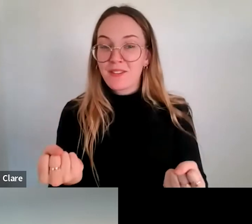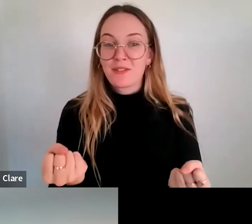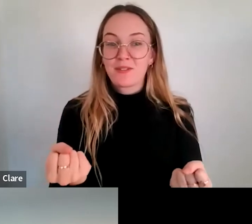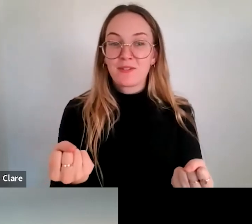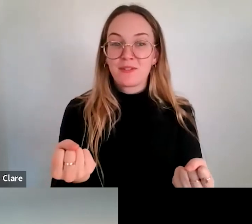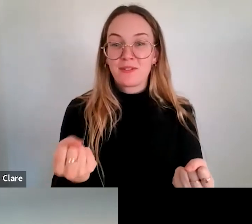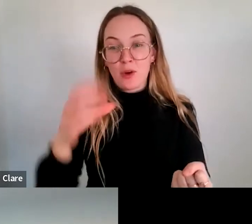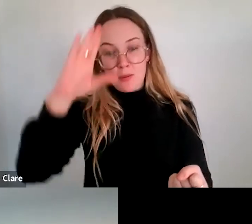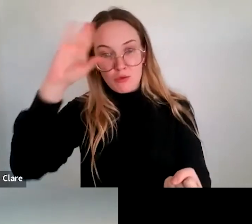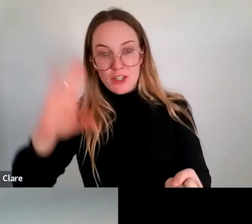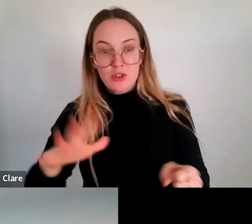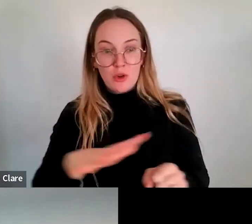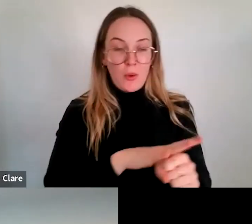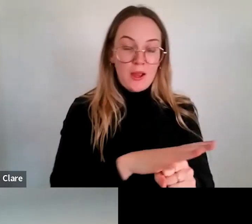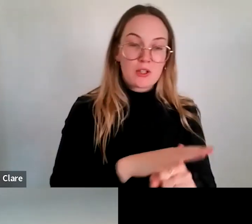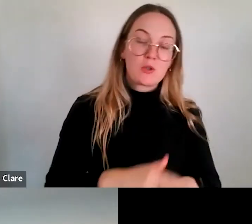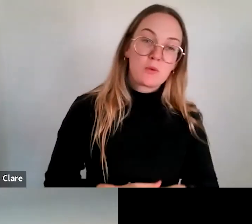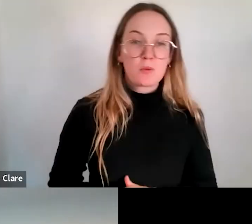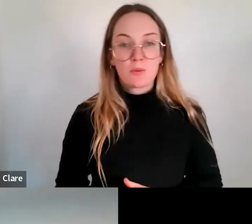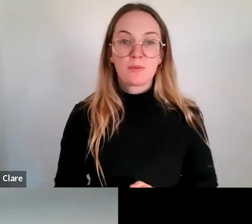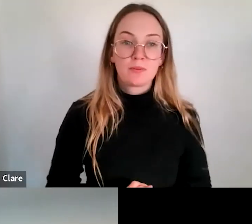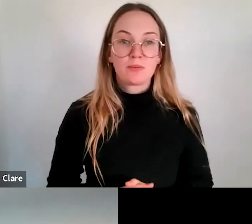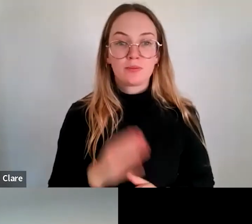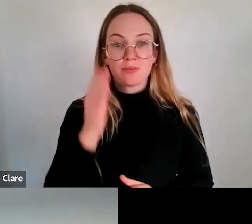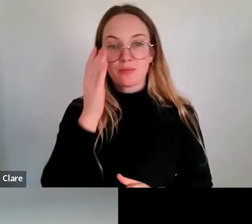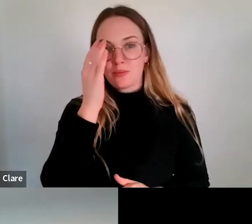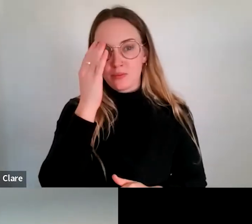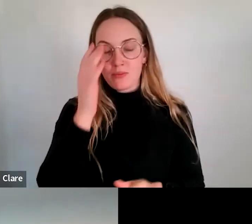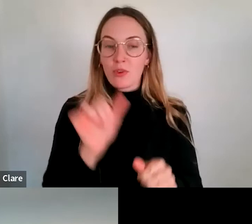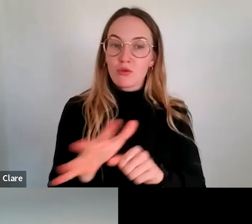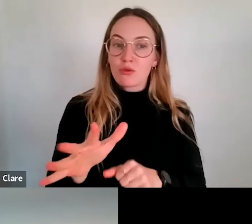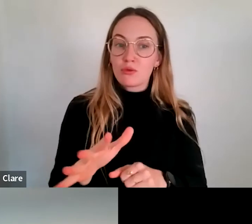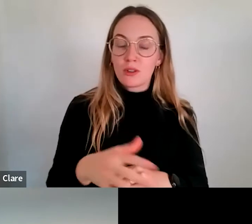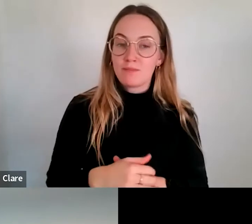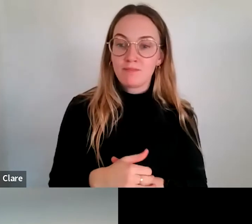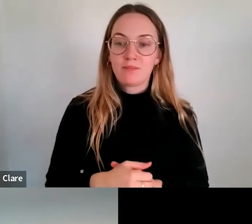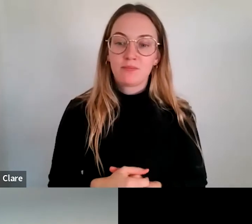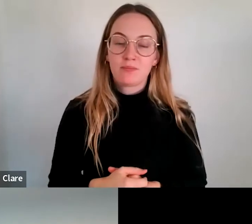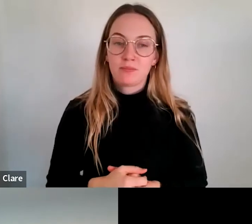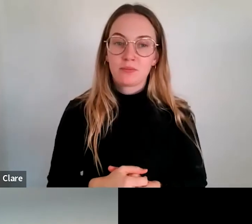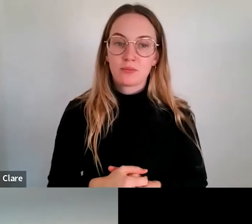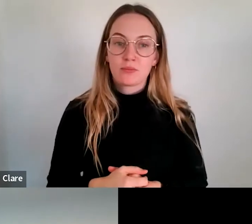Yeah, that's a really great question. The organisation